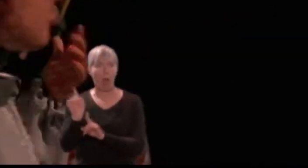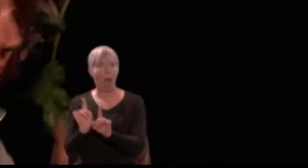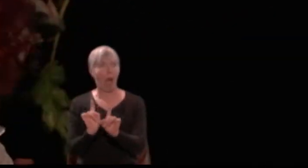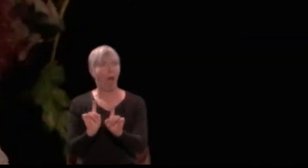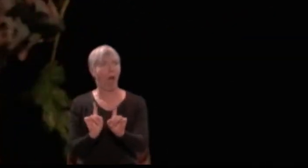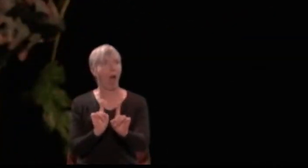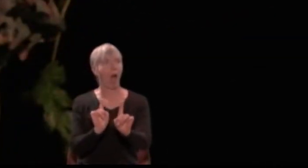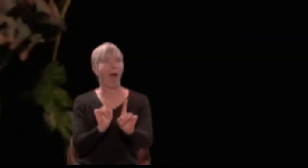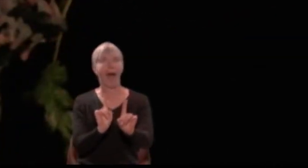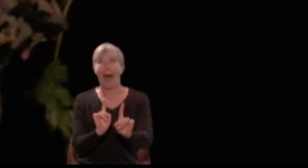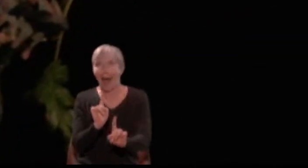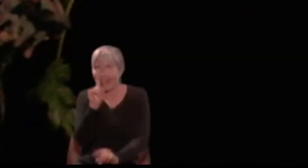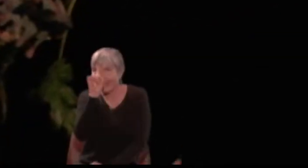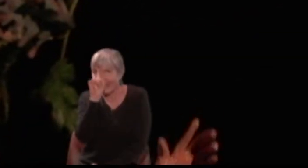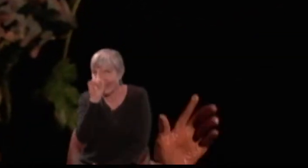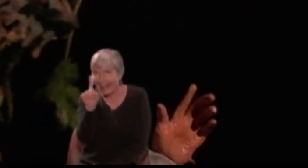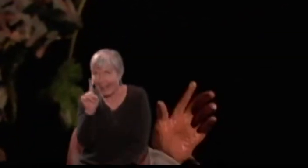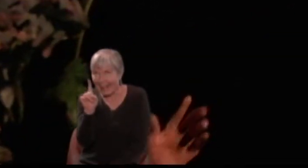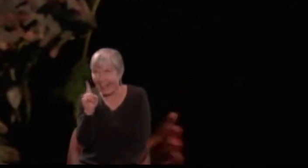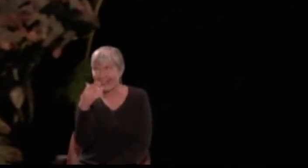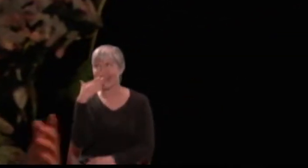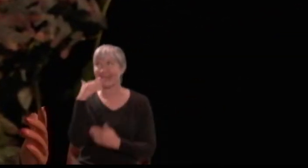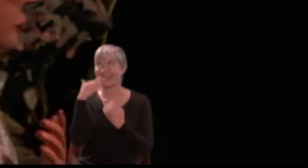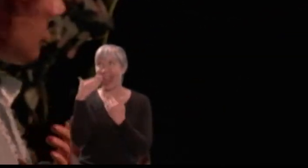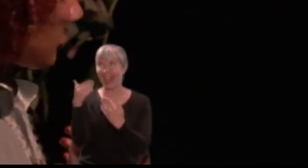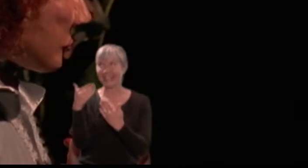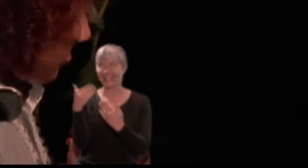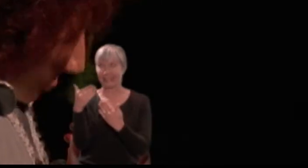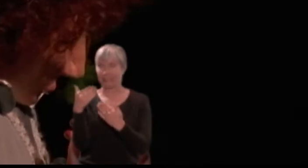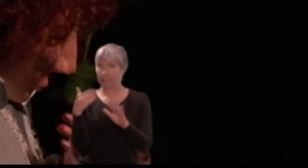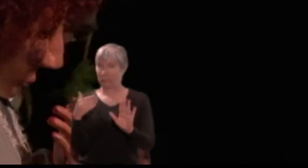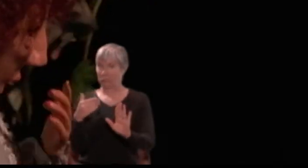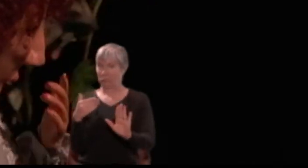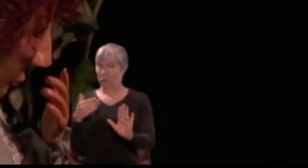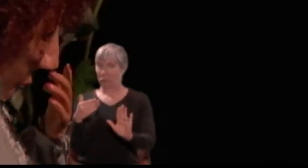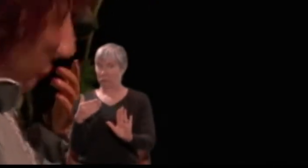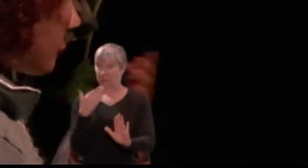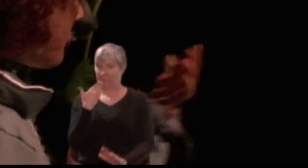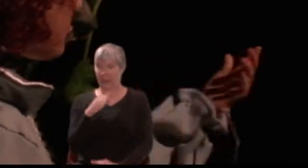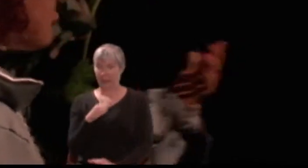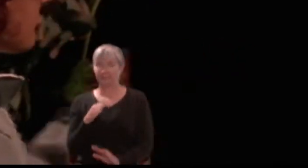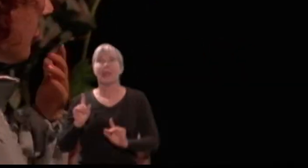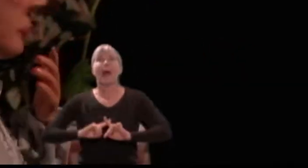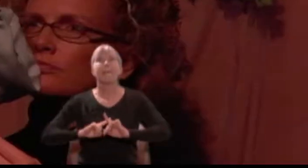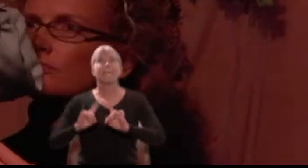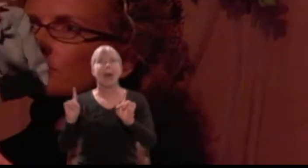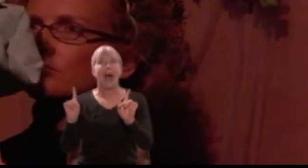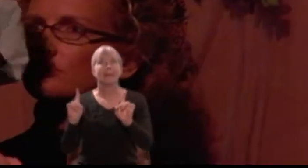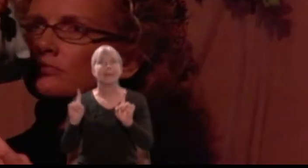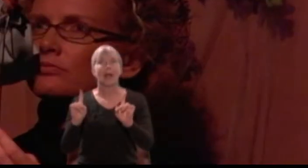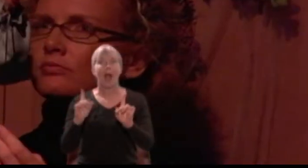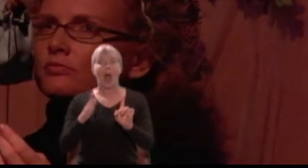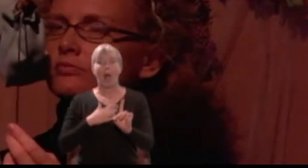And for this intelligence if l have thanks, it is a dear expense. But herein mean I to enrich my pain,